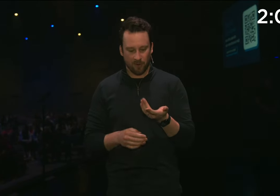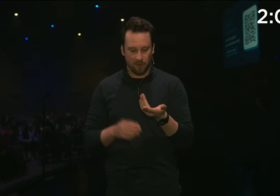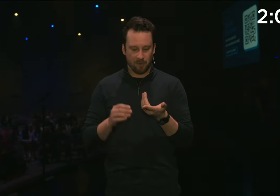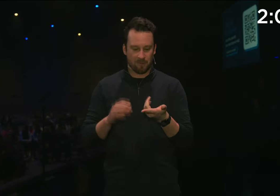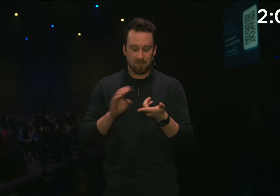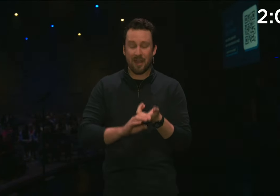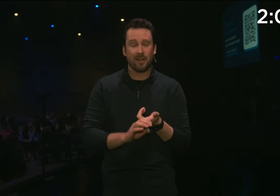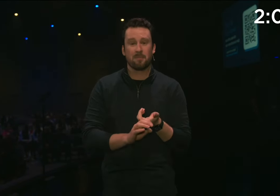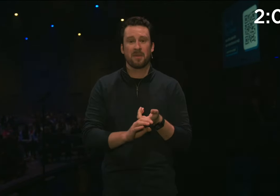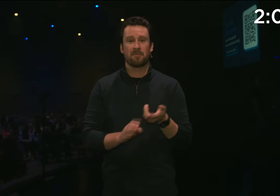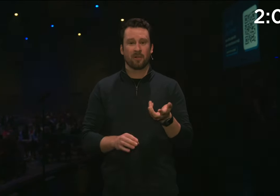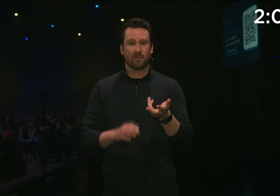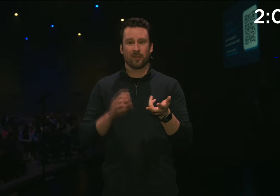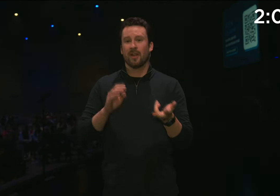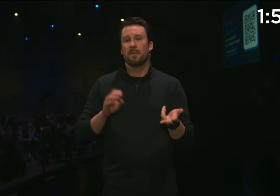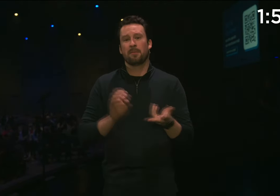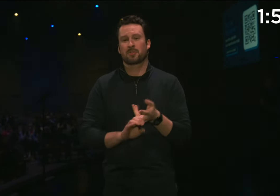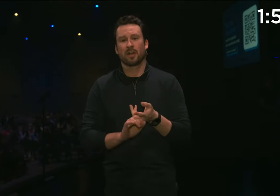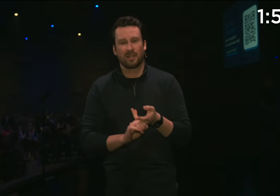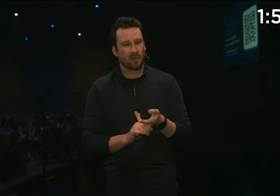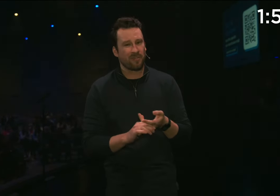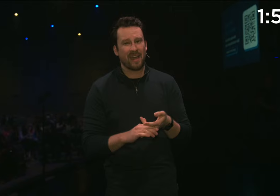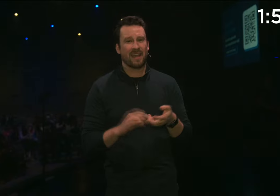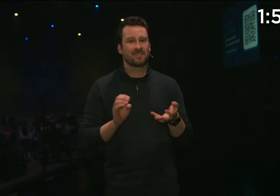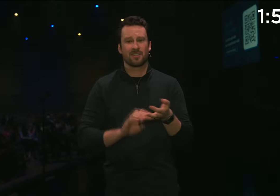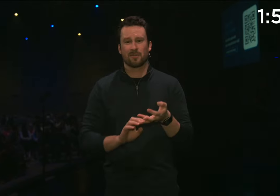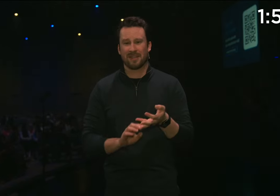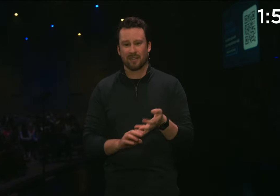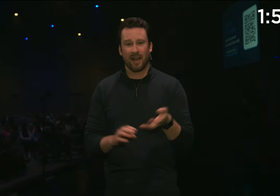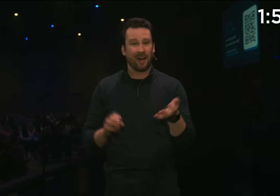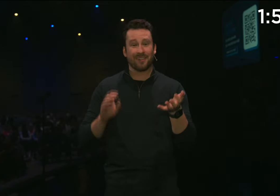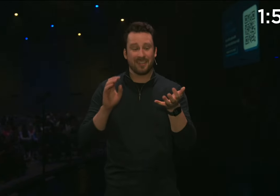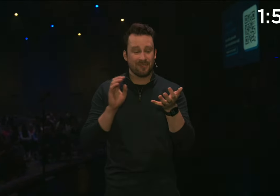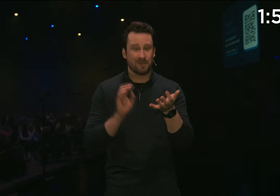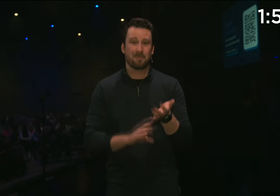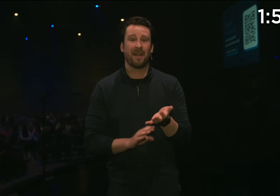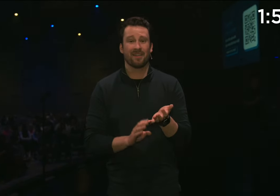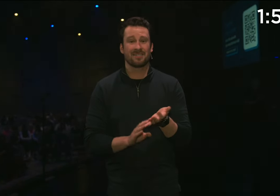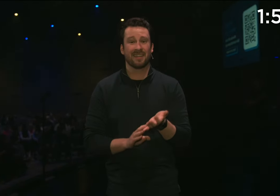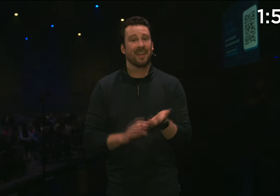For married people, for people struggling with finances or mental health, even parenting.